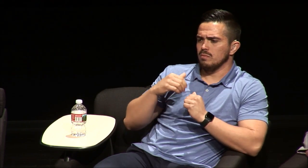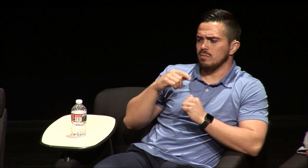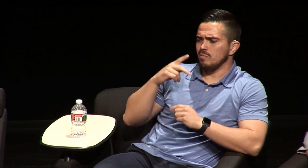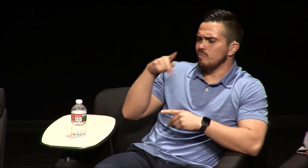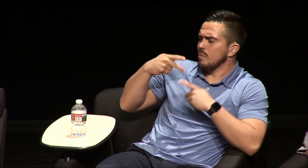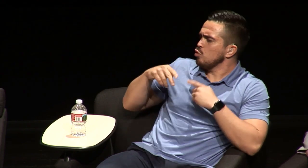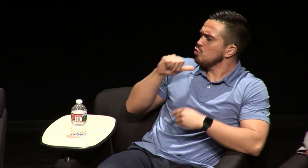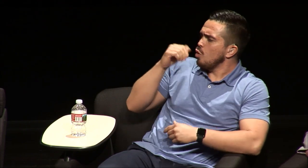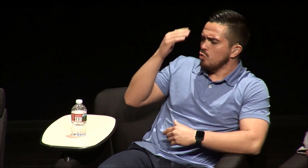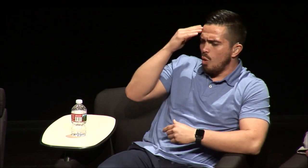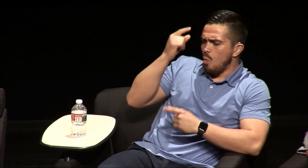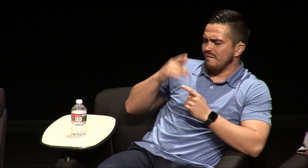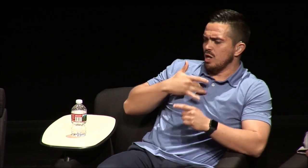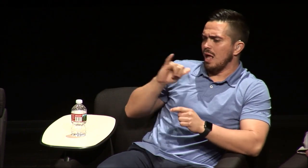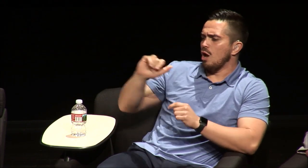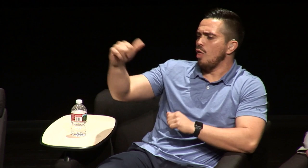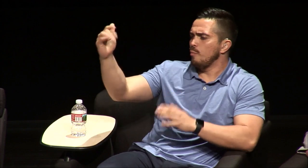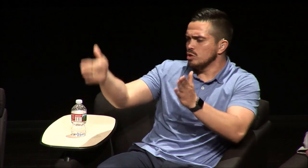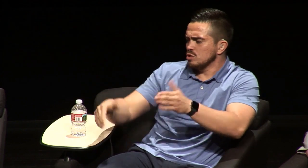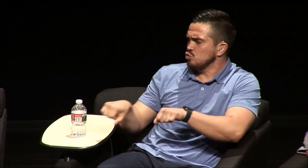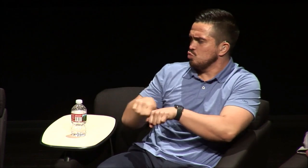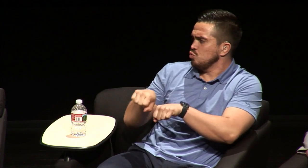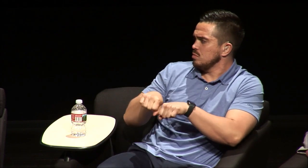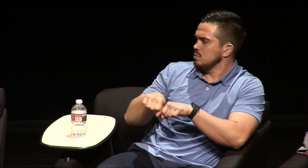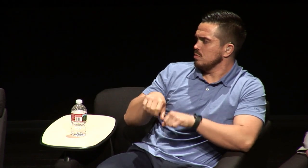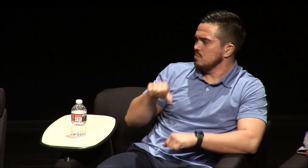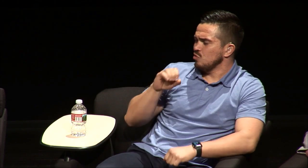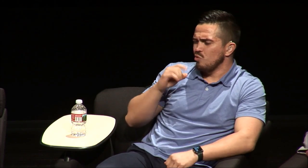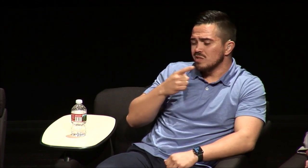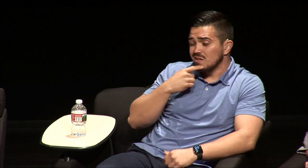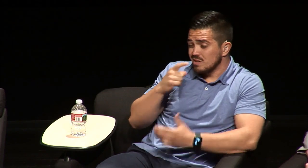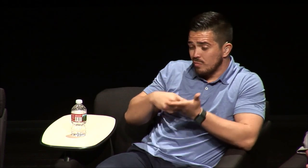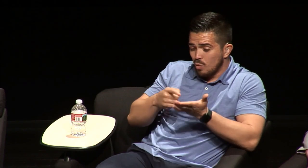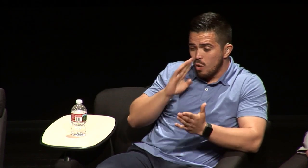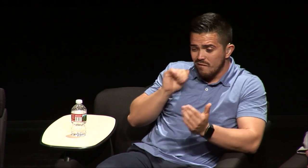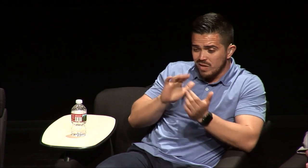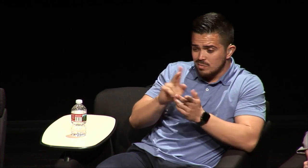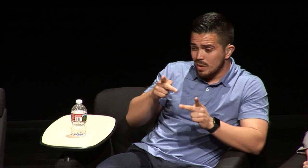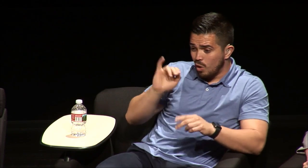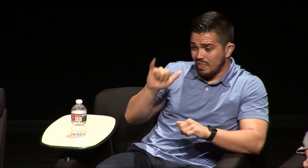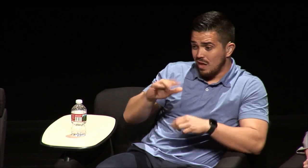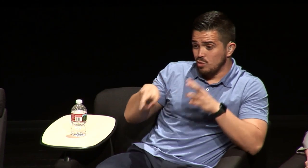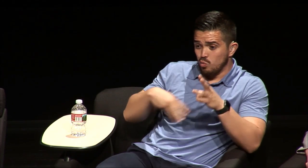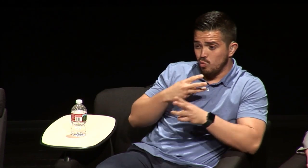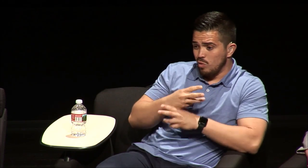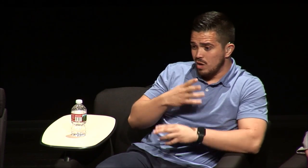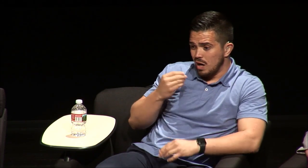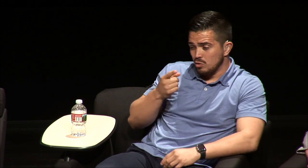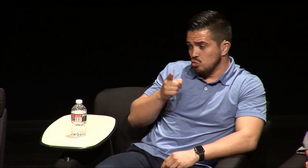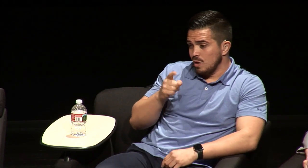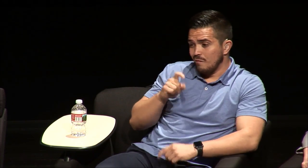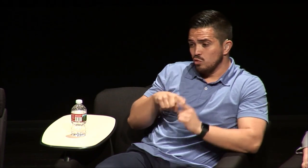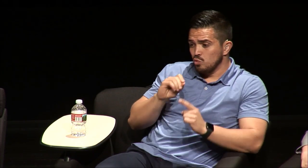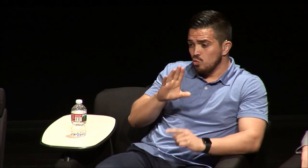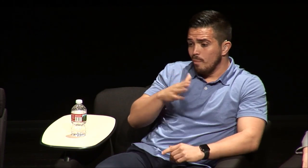inclusion people don't know what it feels like for the ought to be in the other person's shoes so sometimes you'll face people out in the world and you